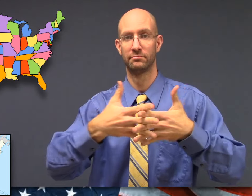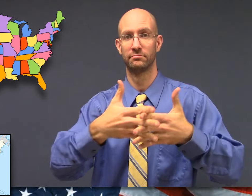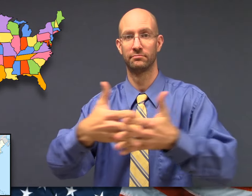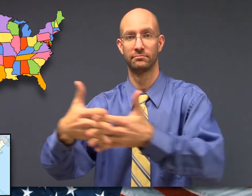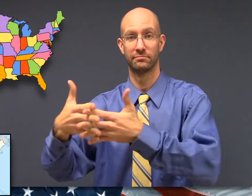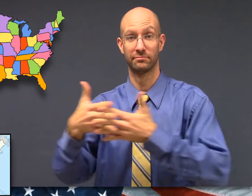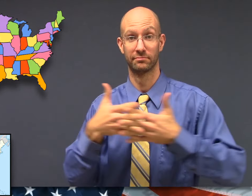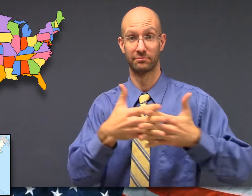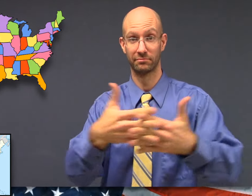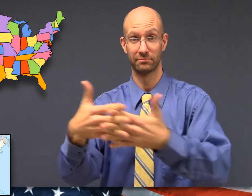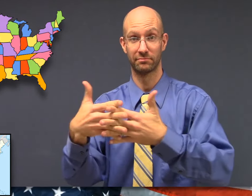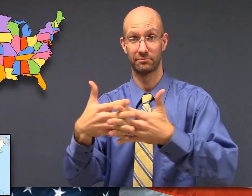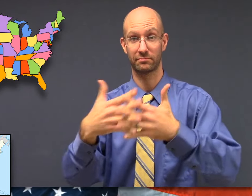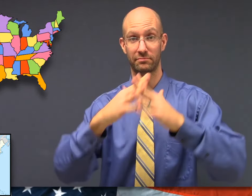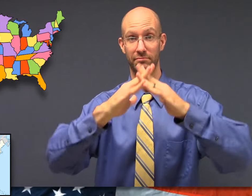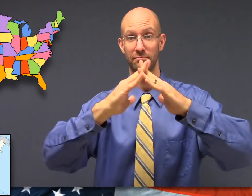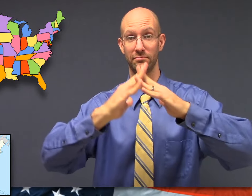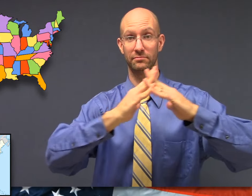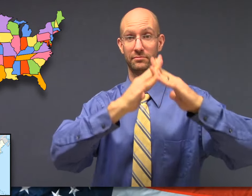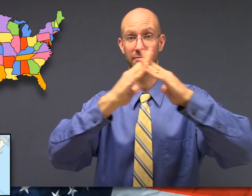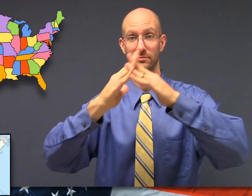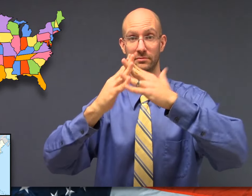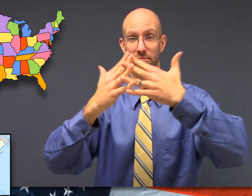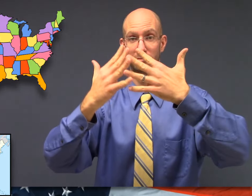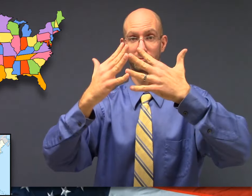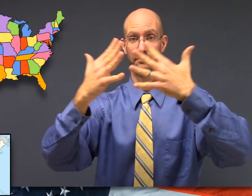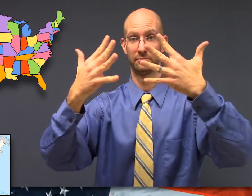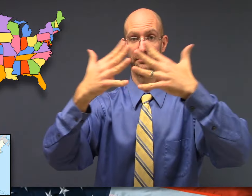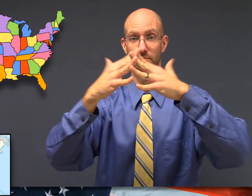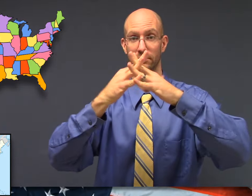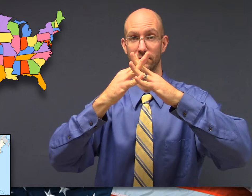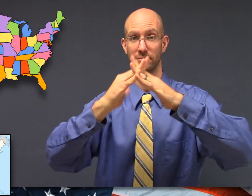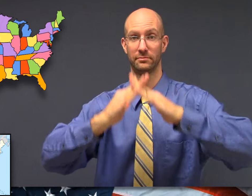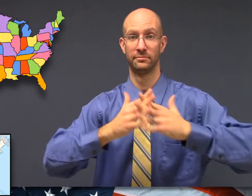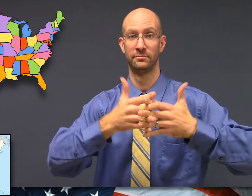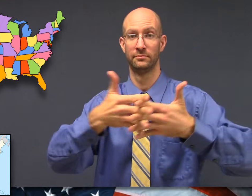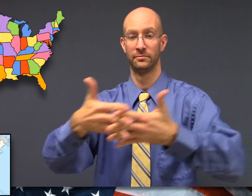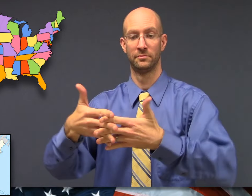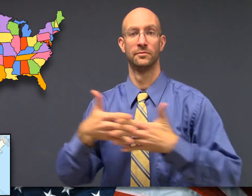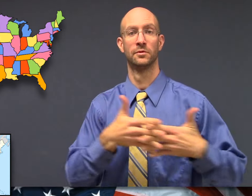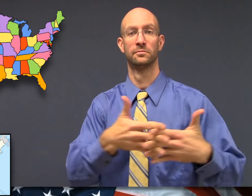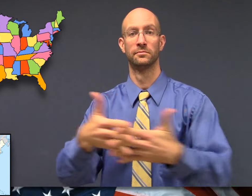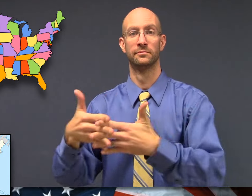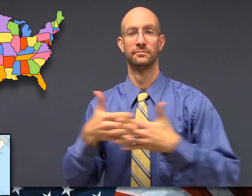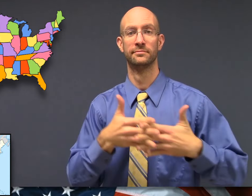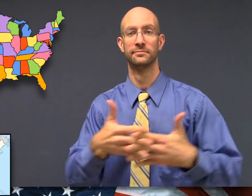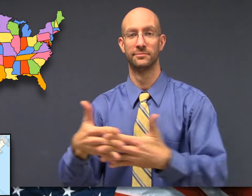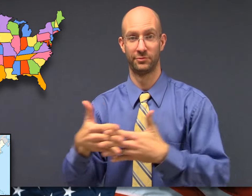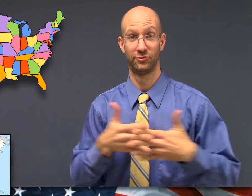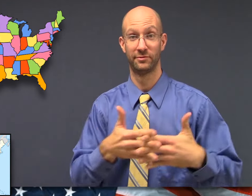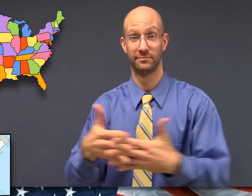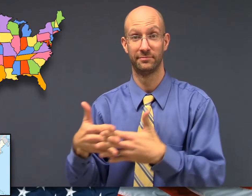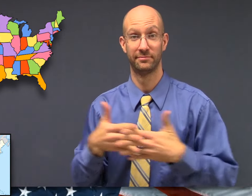AMERICA is signed like this.